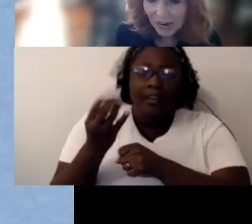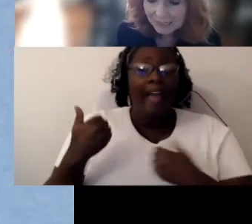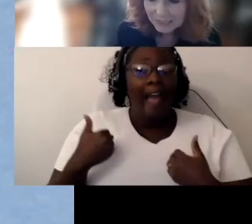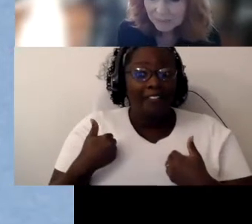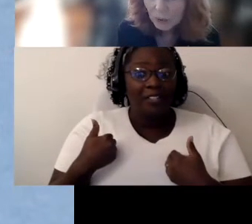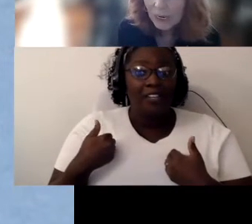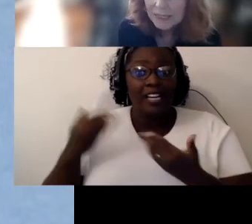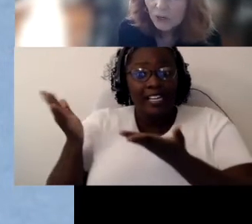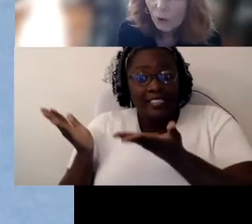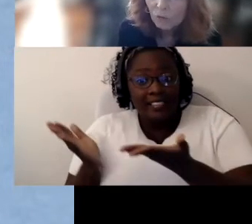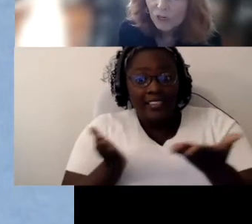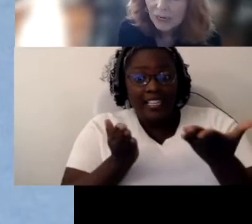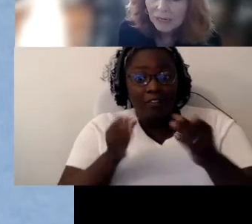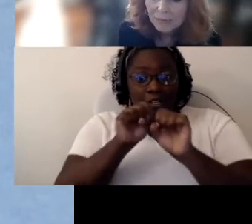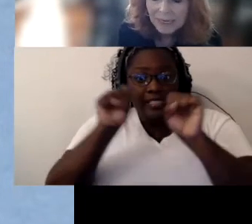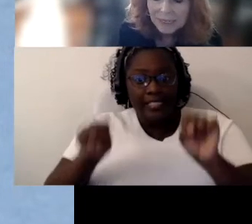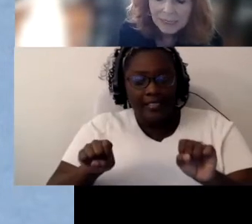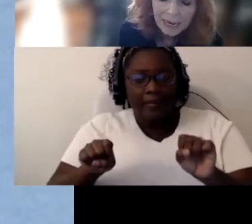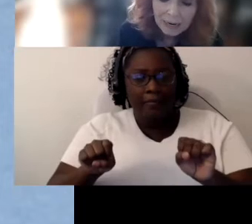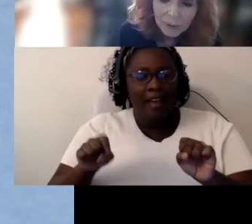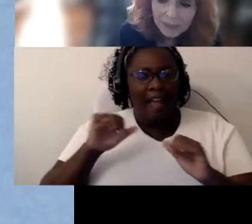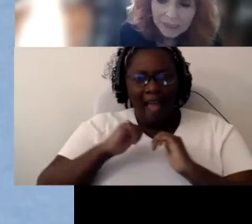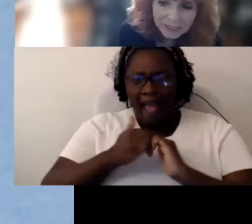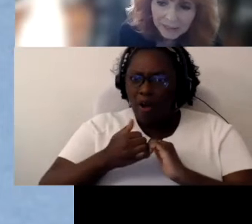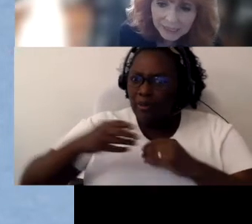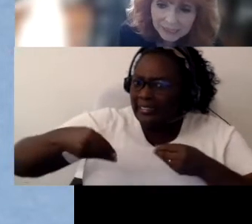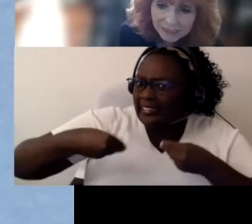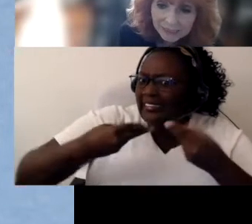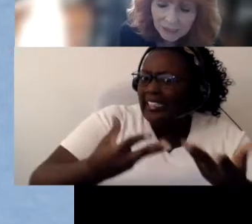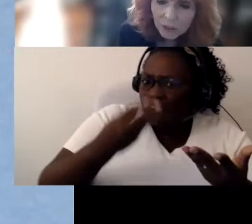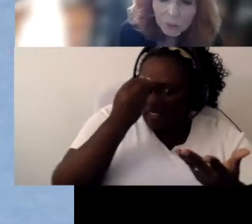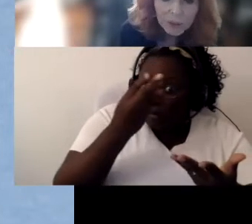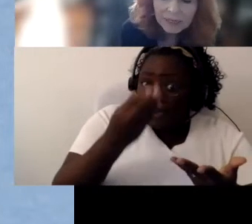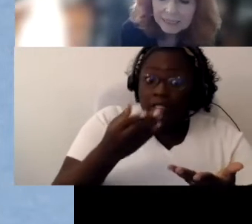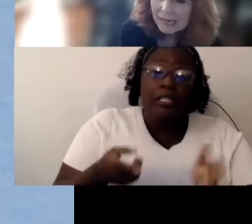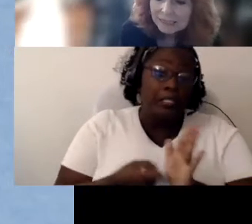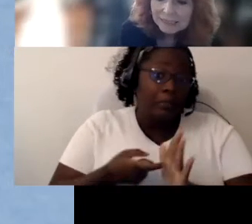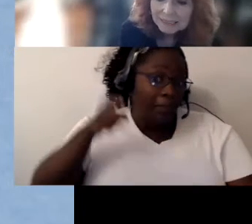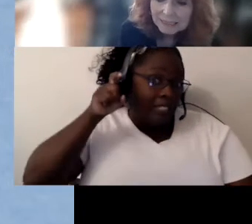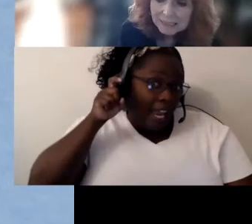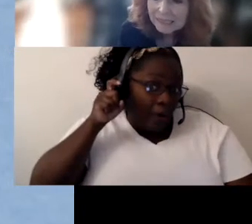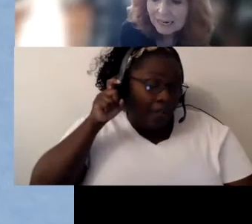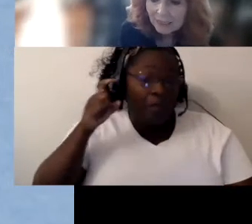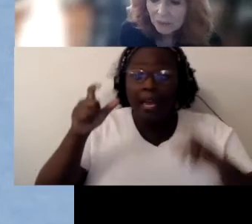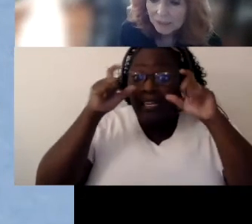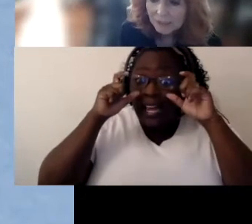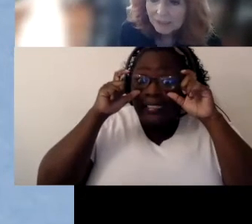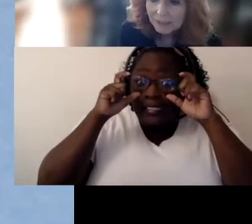There has to be a way to overcome and wearing hearing aids wearing glasses isn't adequate